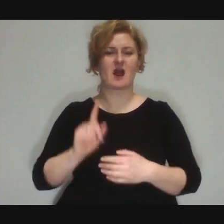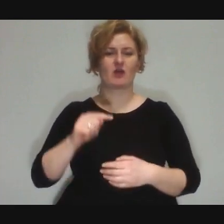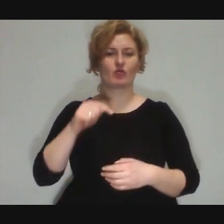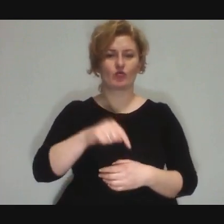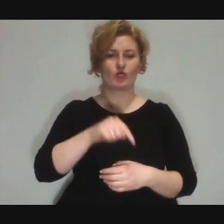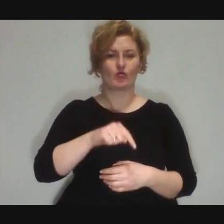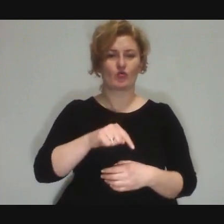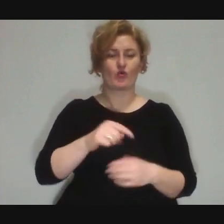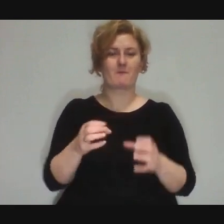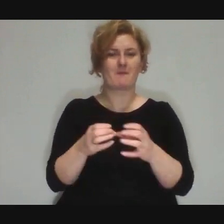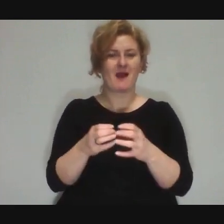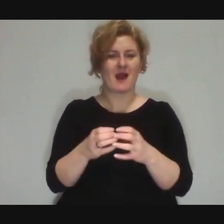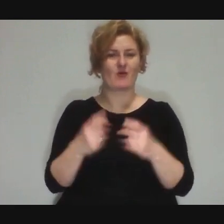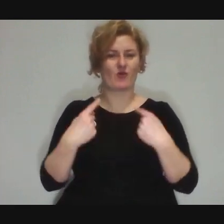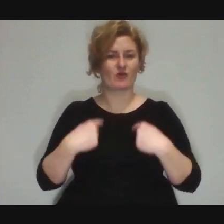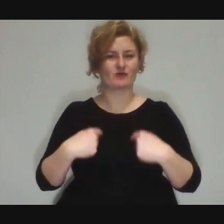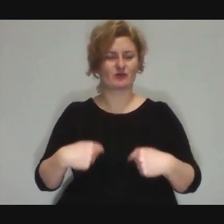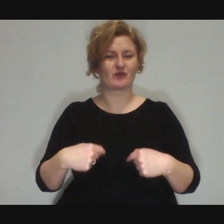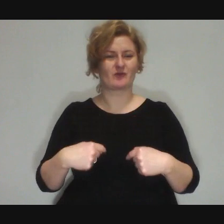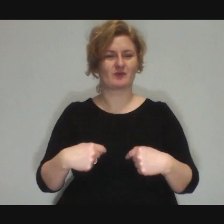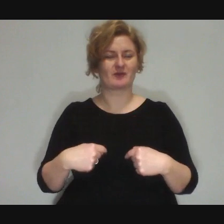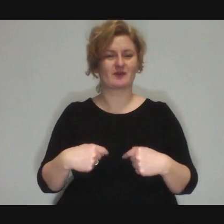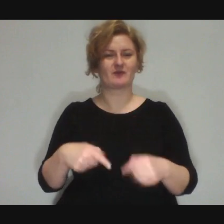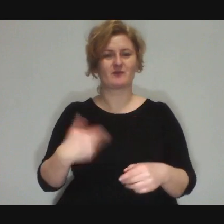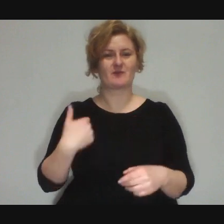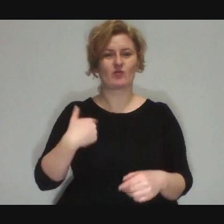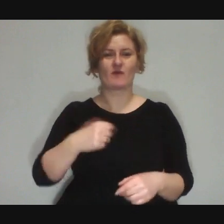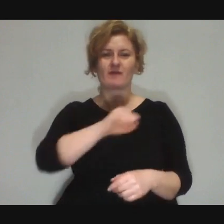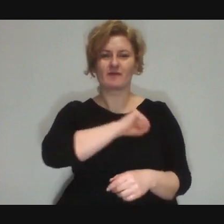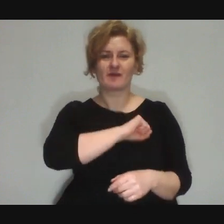in such a small group, it was nice to face it.